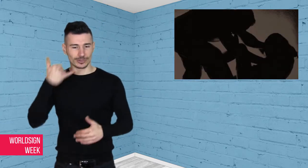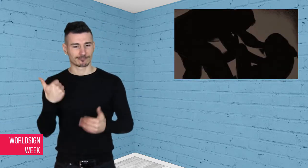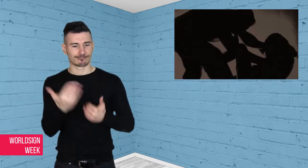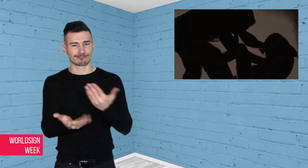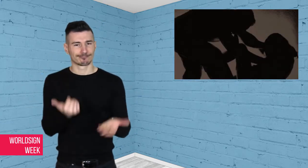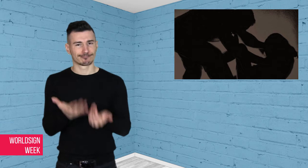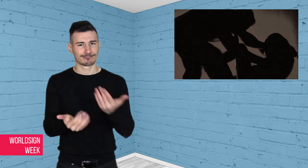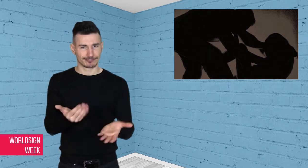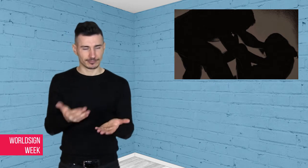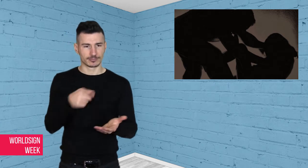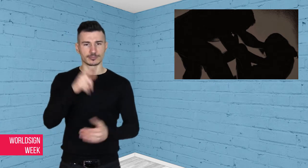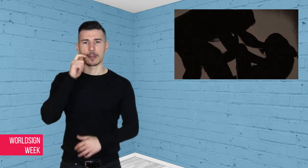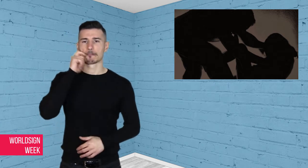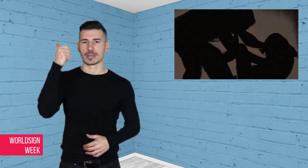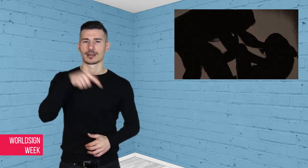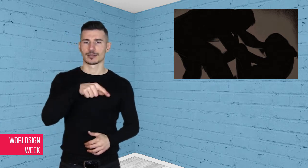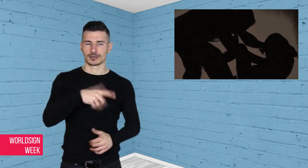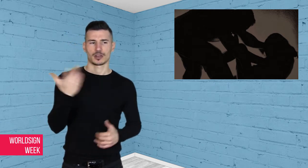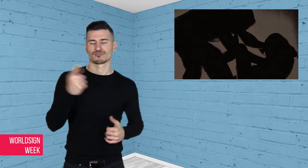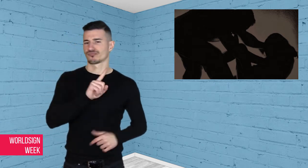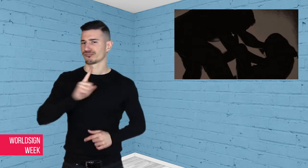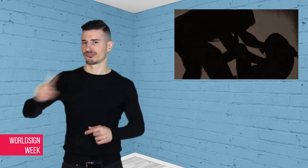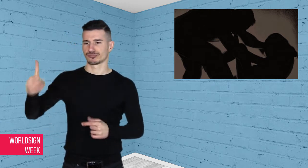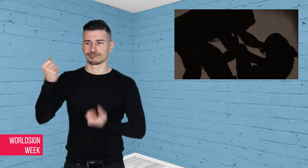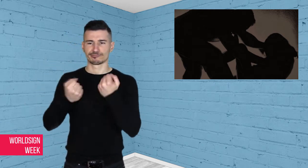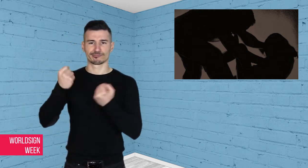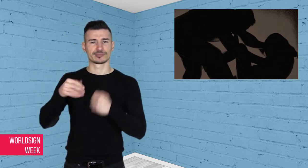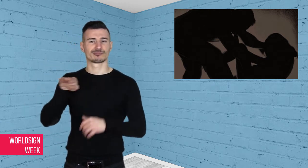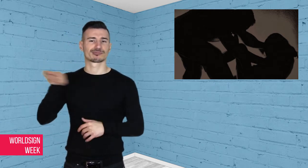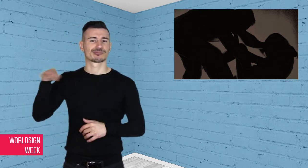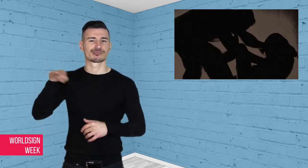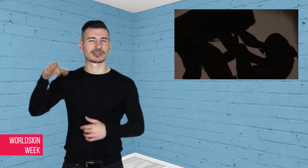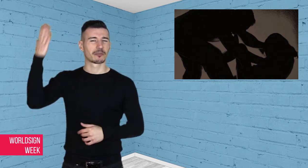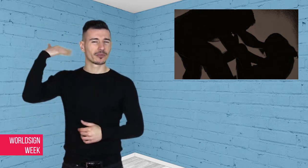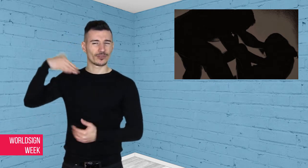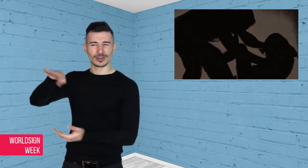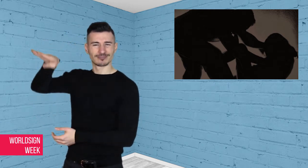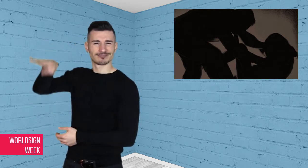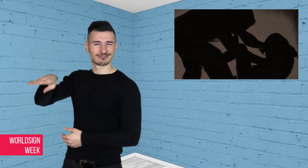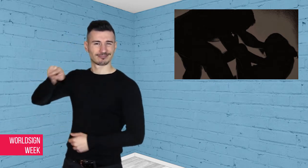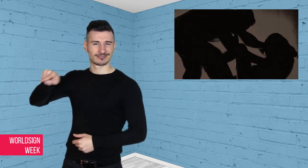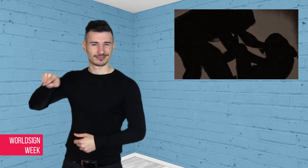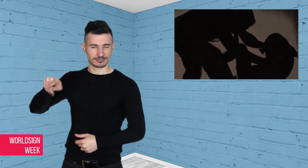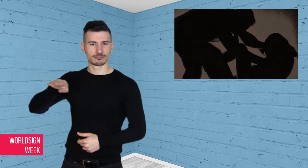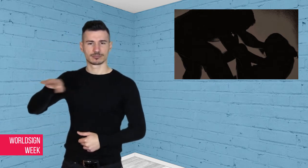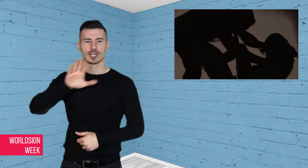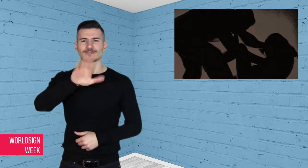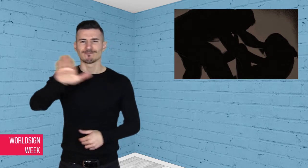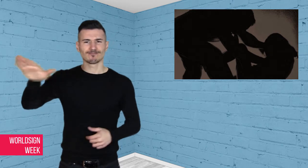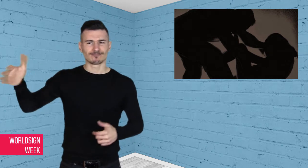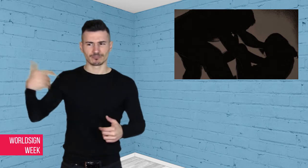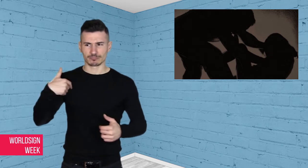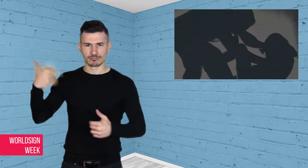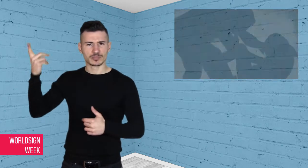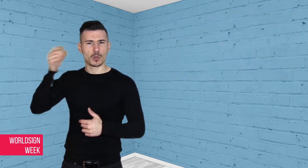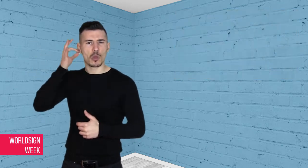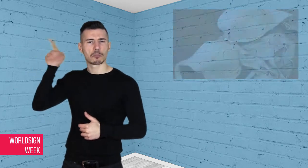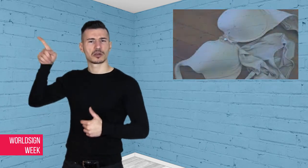bed, sexually assaulting him. The woman eventually returned his keys, cellphone and wallet. He drove back to